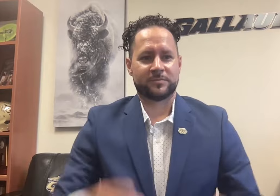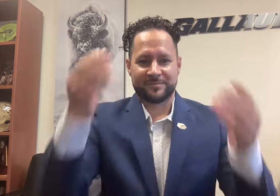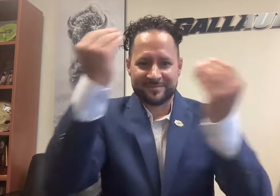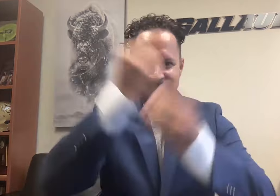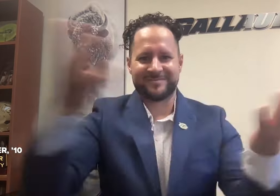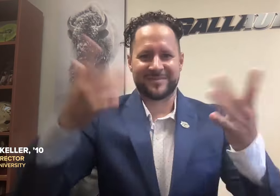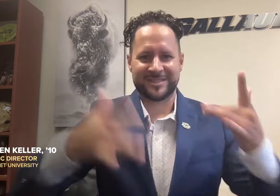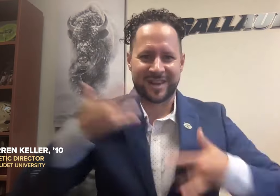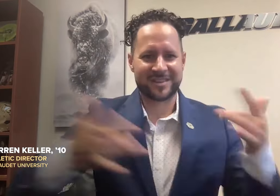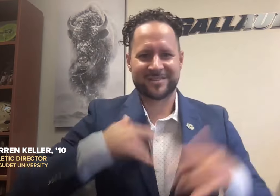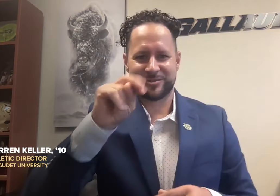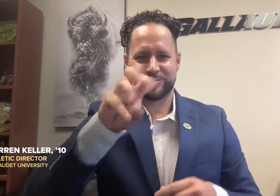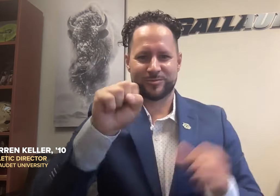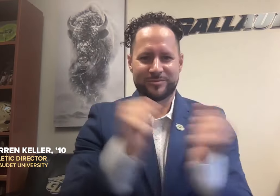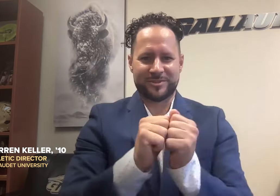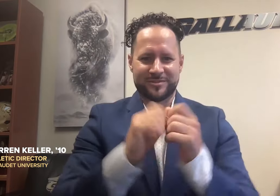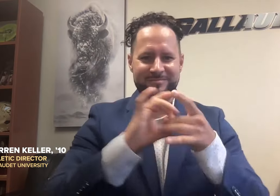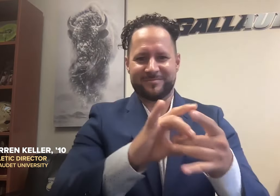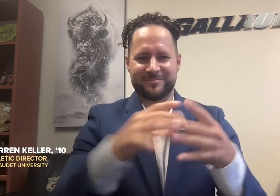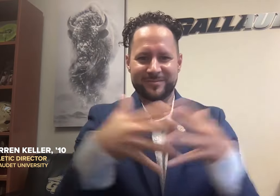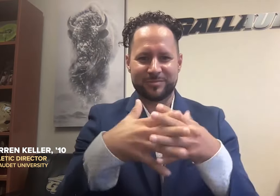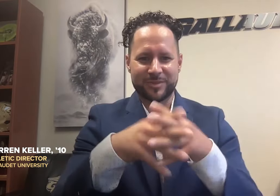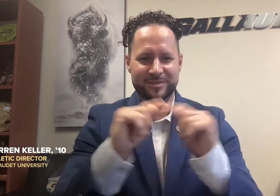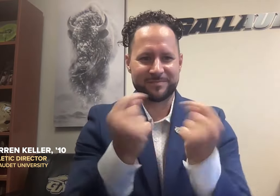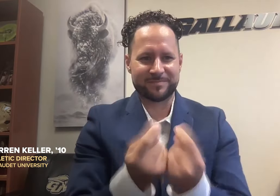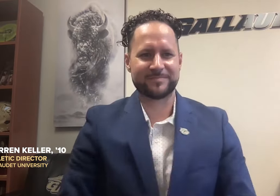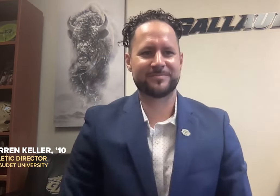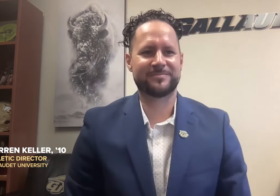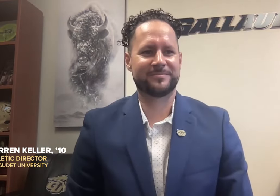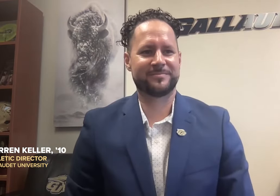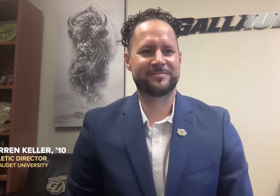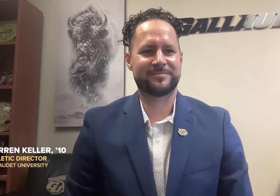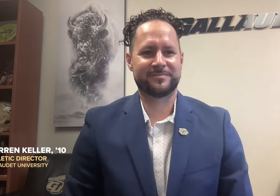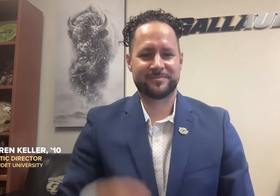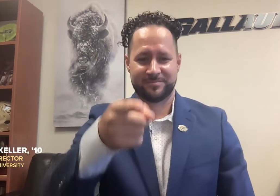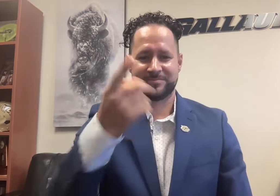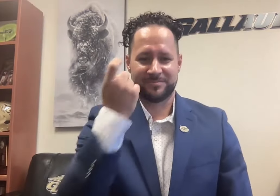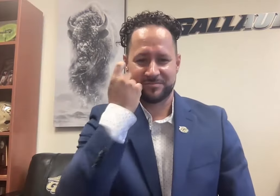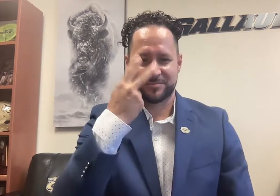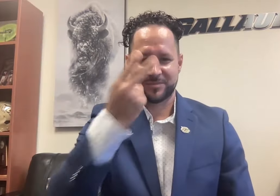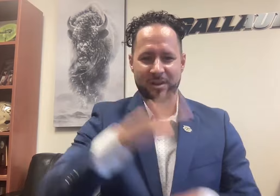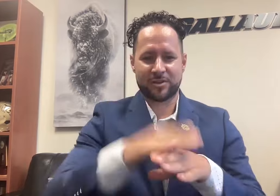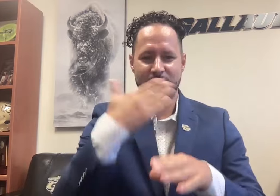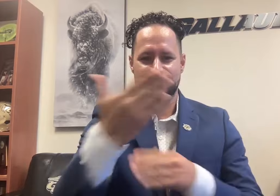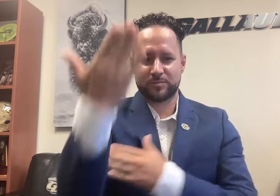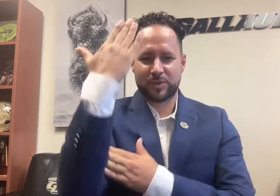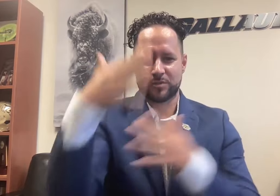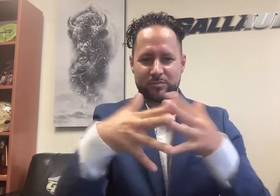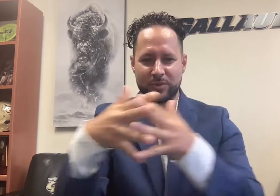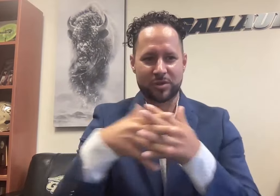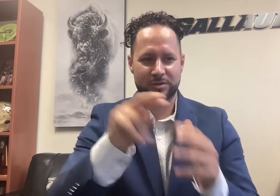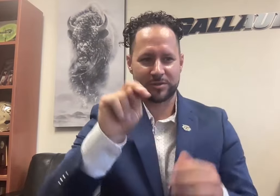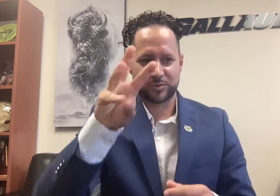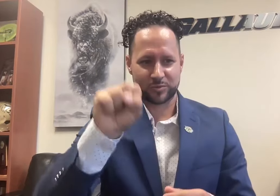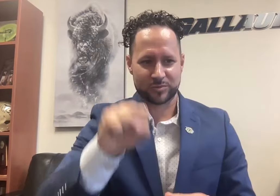We are now able to share some very exciting news about our football team. You may have seen them on Good Morning America this morning.